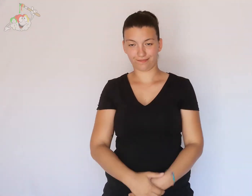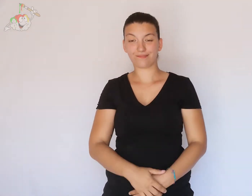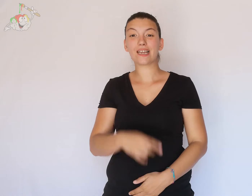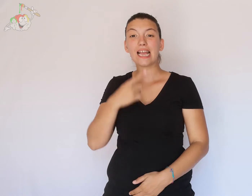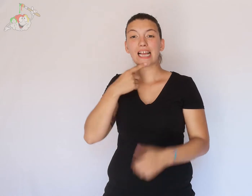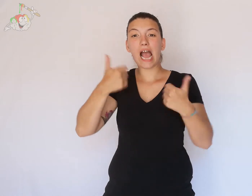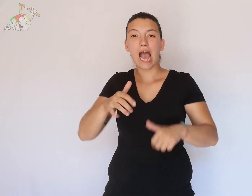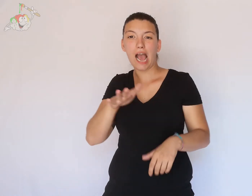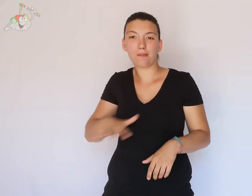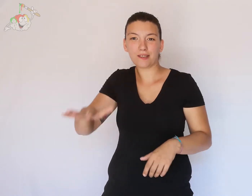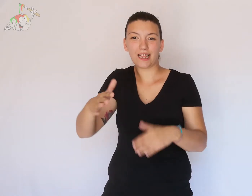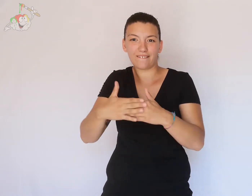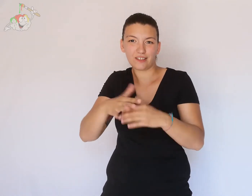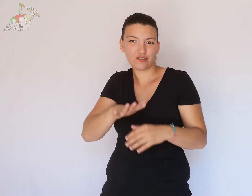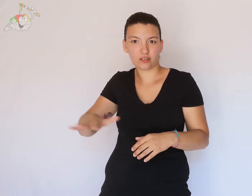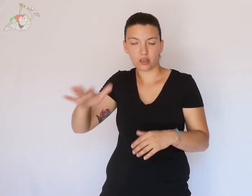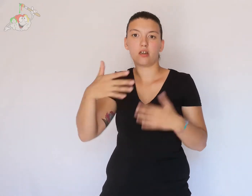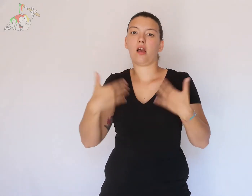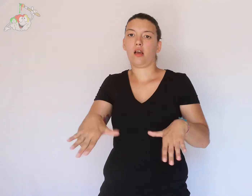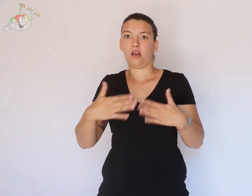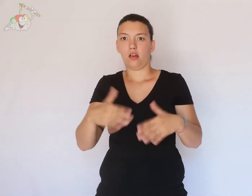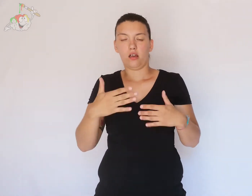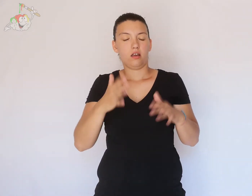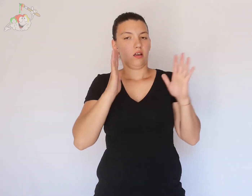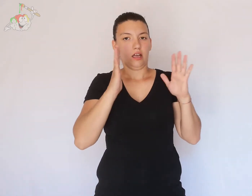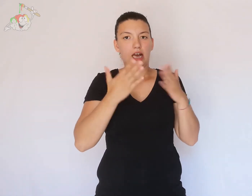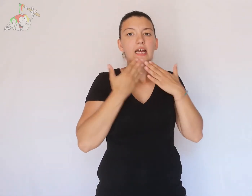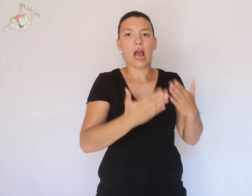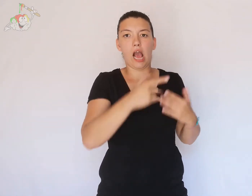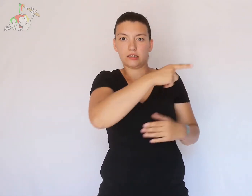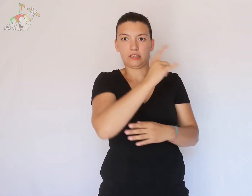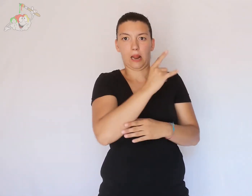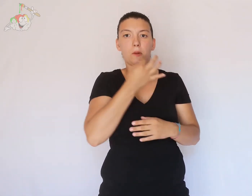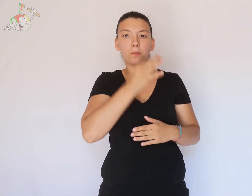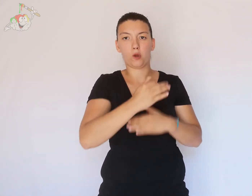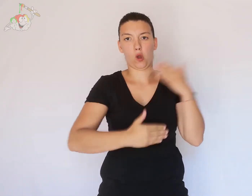For those who live in its vicinity it is a refuge because thanks to it it is possible to